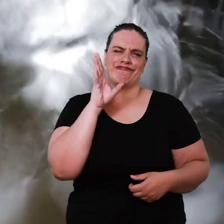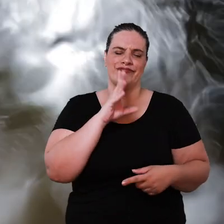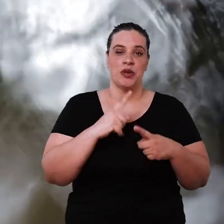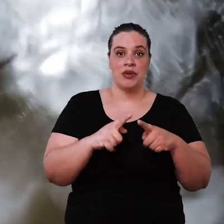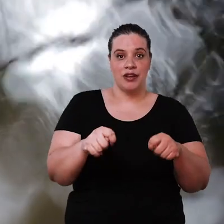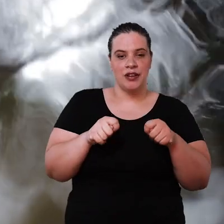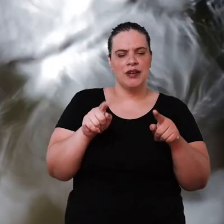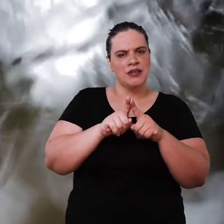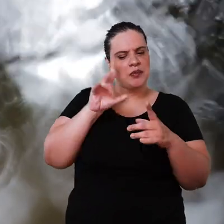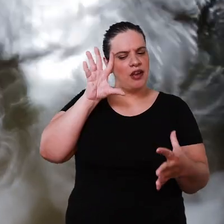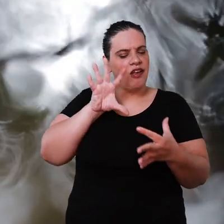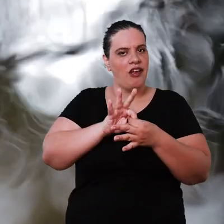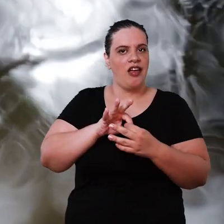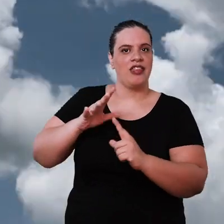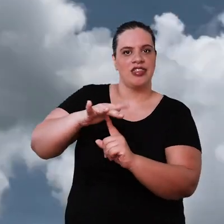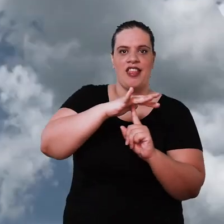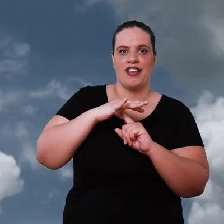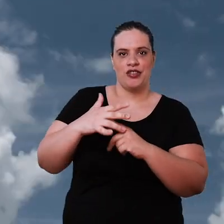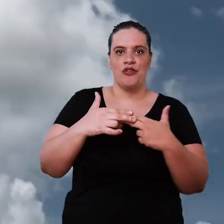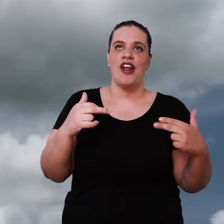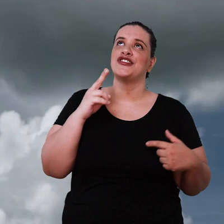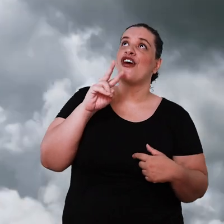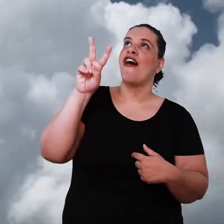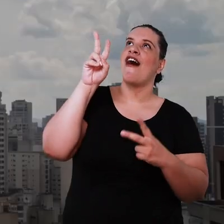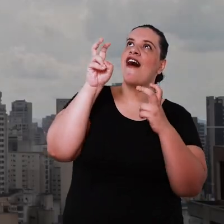to connect with natural cycles it passes looking at the sky to see if it is going to rain